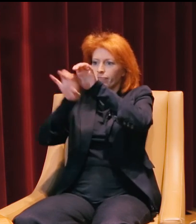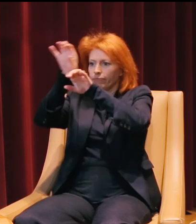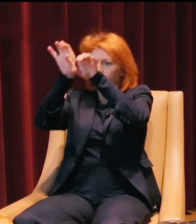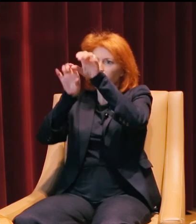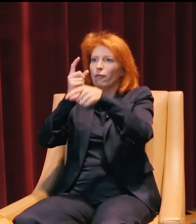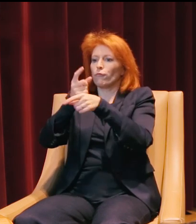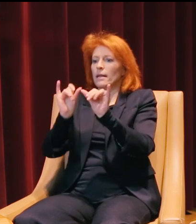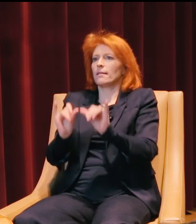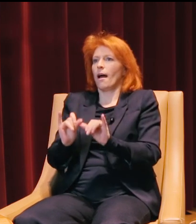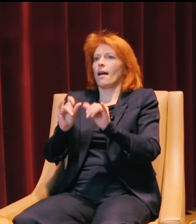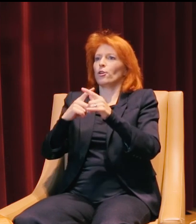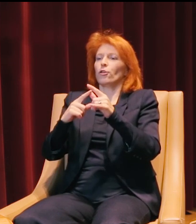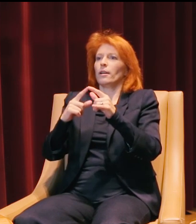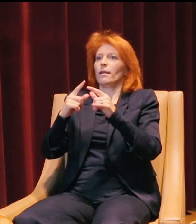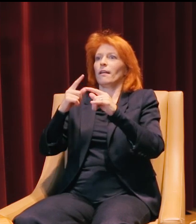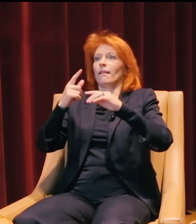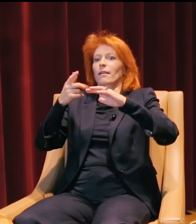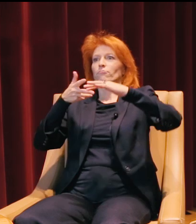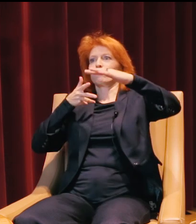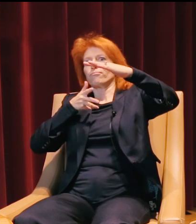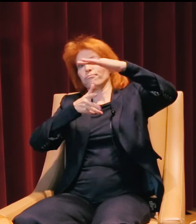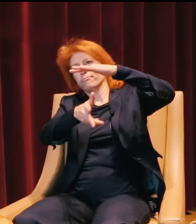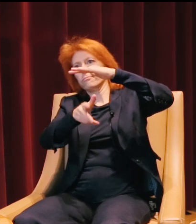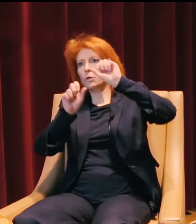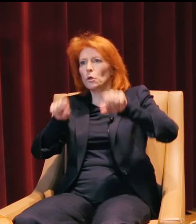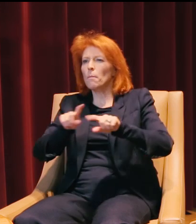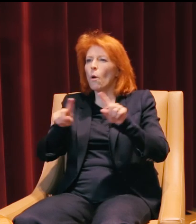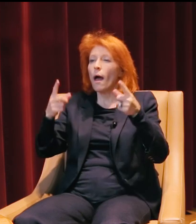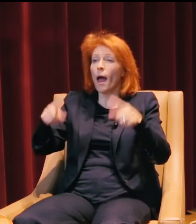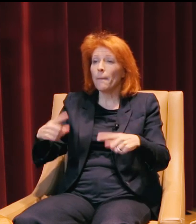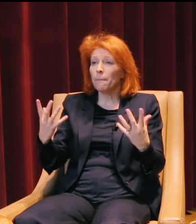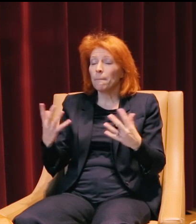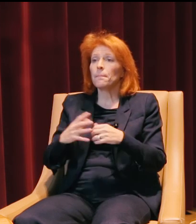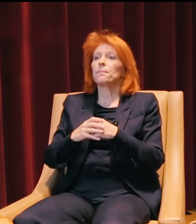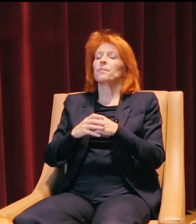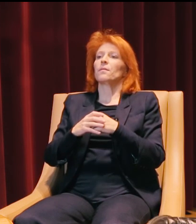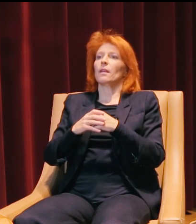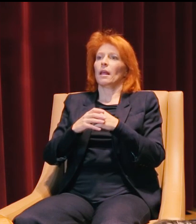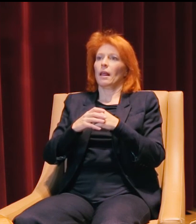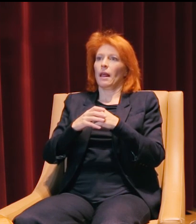the right size and we could fit the trucks underneath it, but what had happened was the distribution of the sandbags